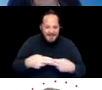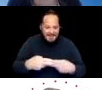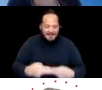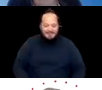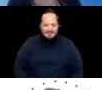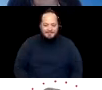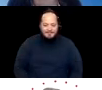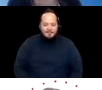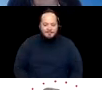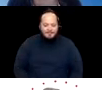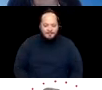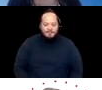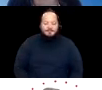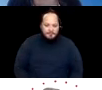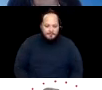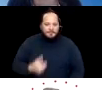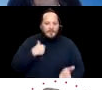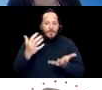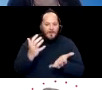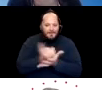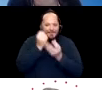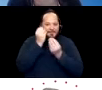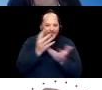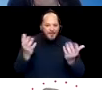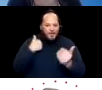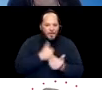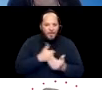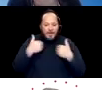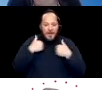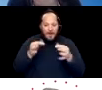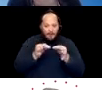I just wanted to let everybody know that we have interpretation from English to Spanish.